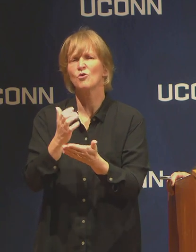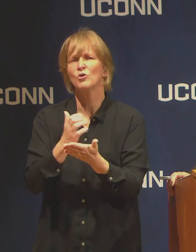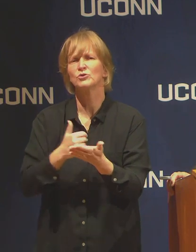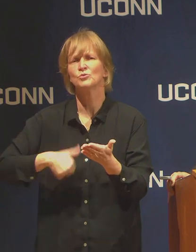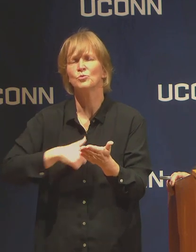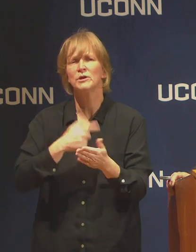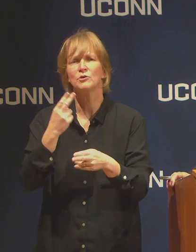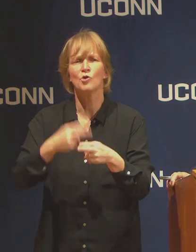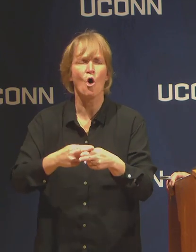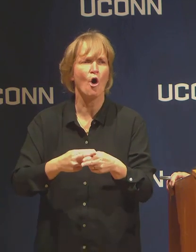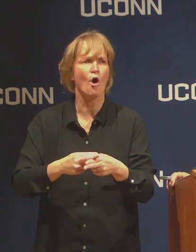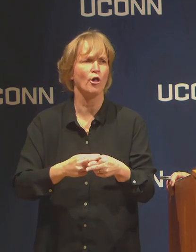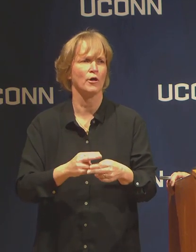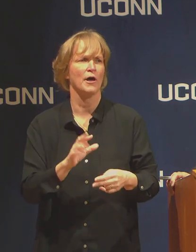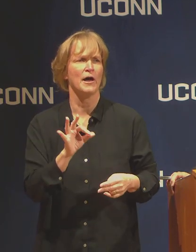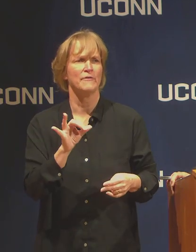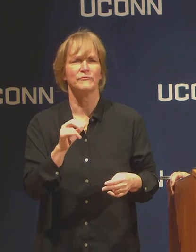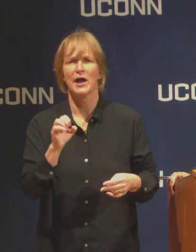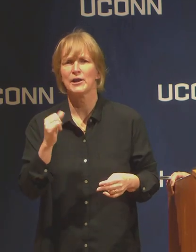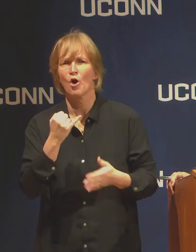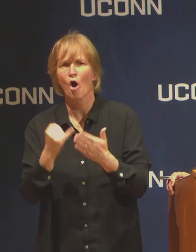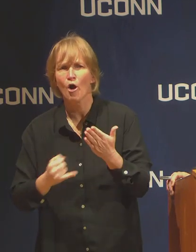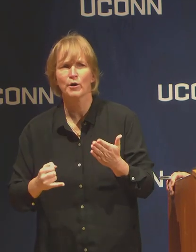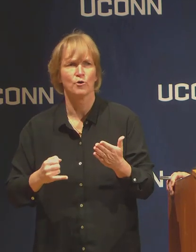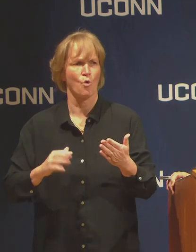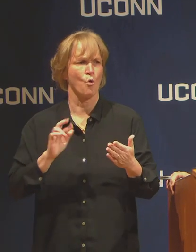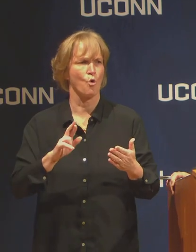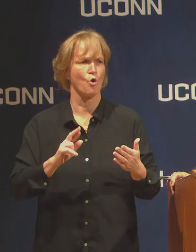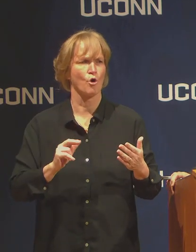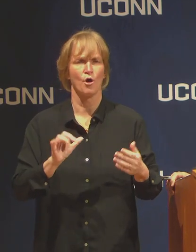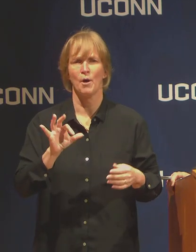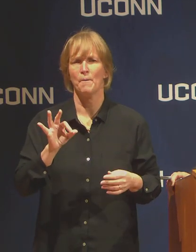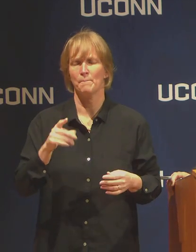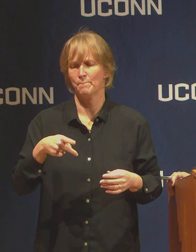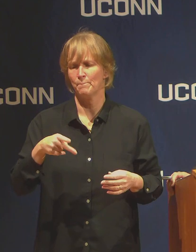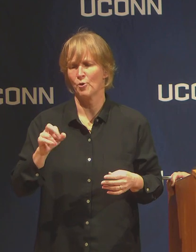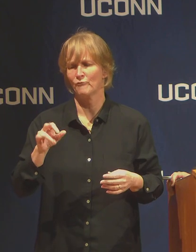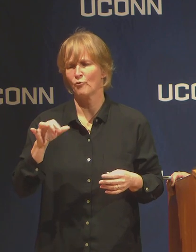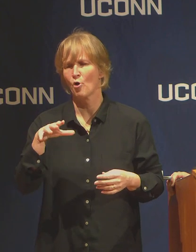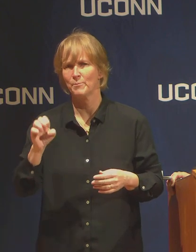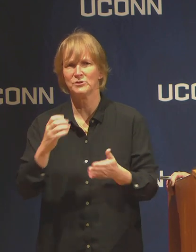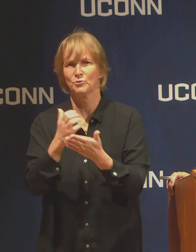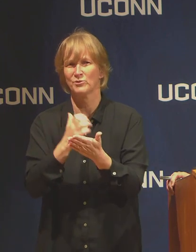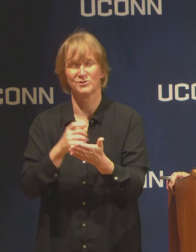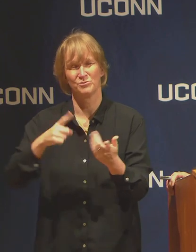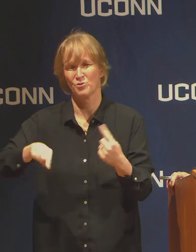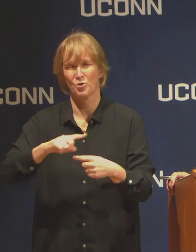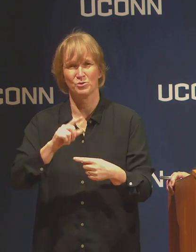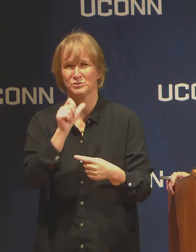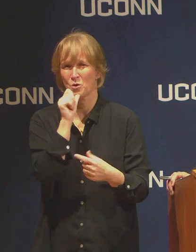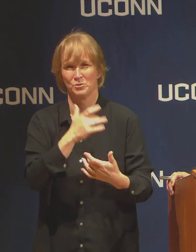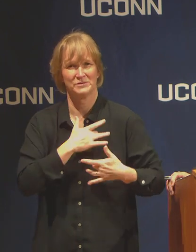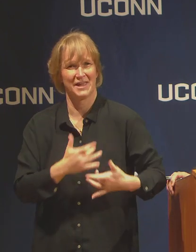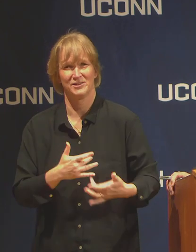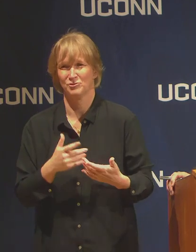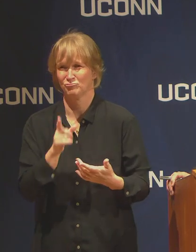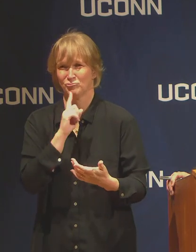including things like labs, studio art, courses that don't lend themselves to a virtual environment.